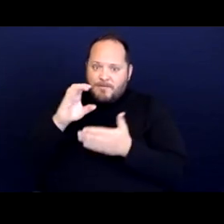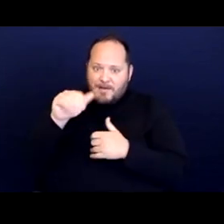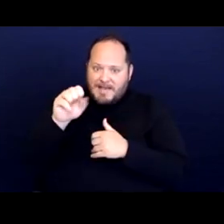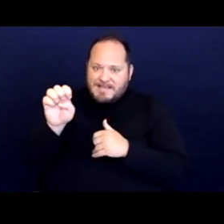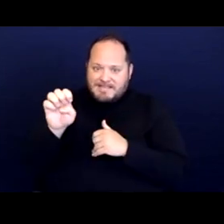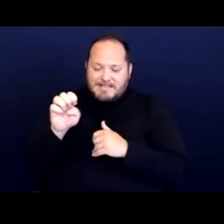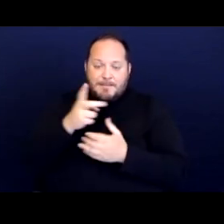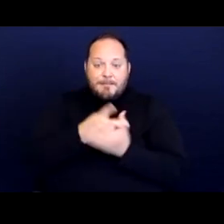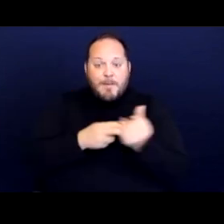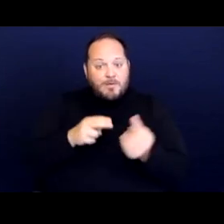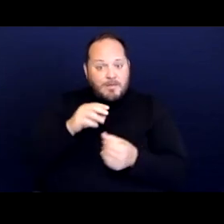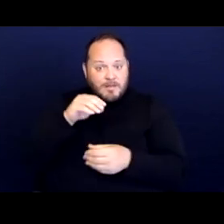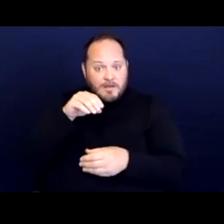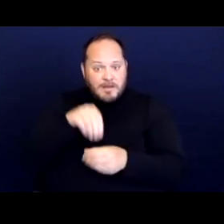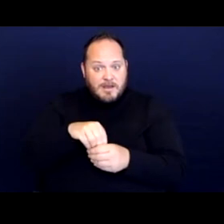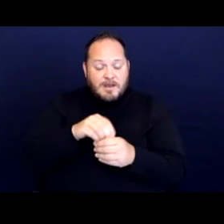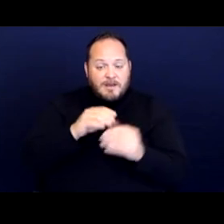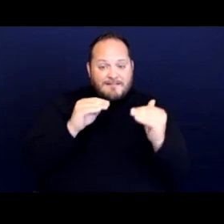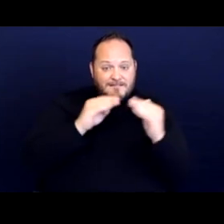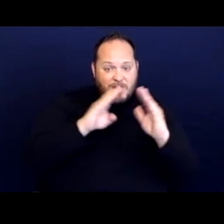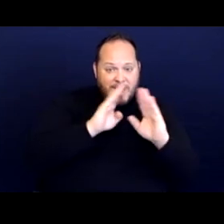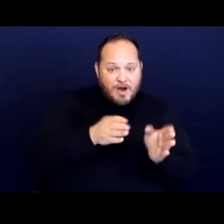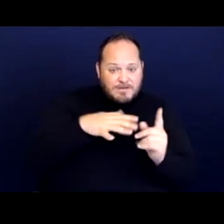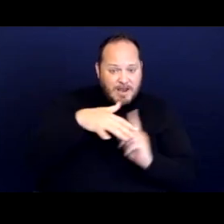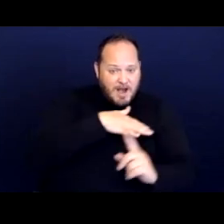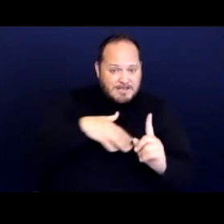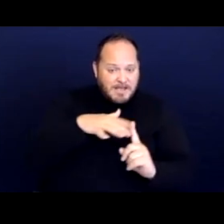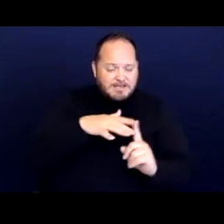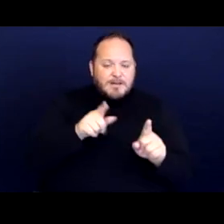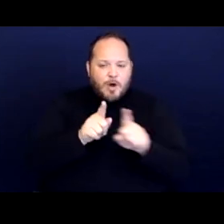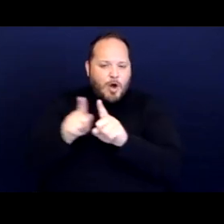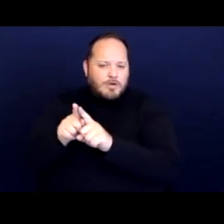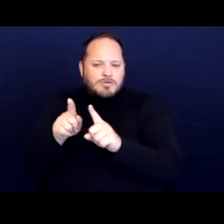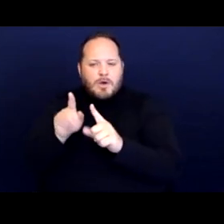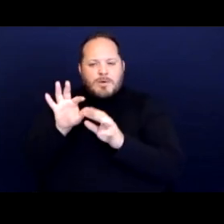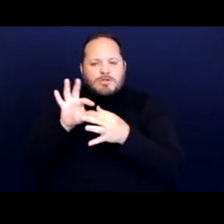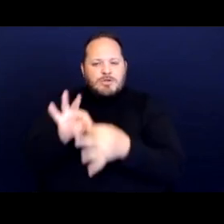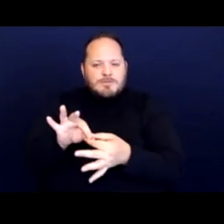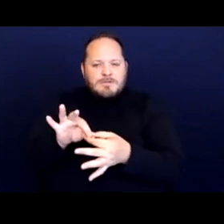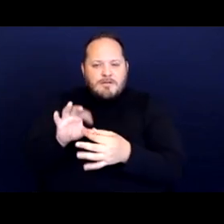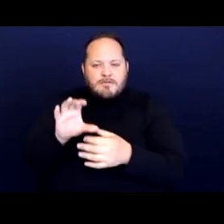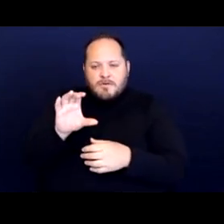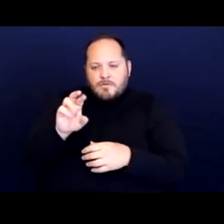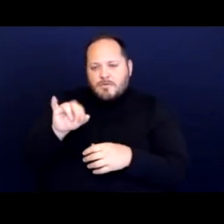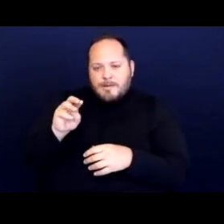both in the fair housing context, and also in terms of criminalization of homelessness